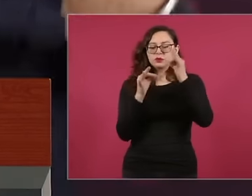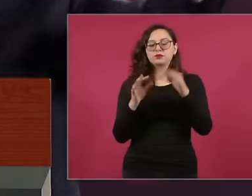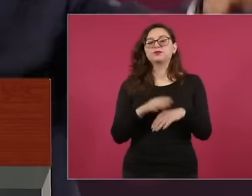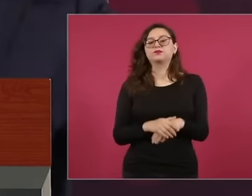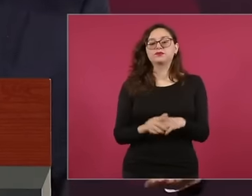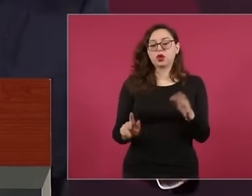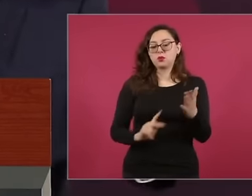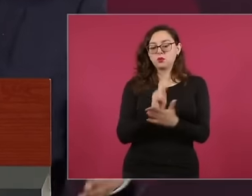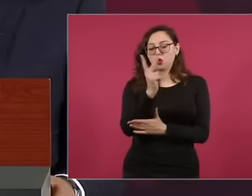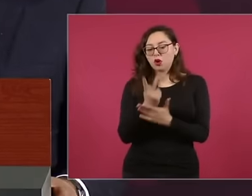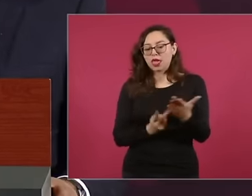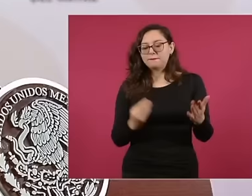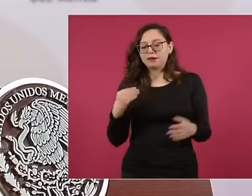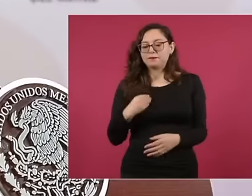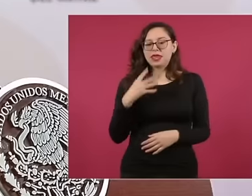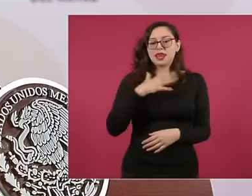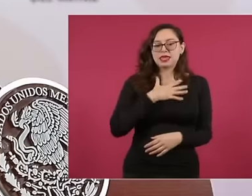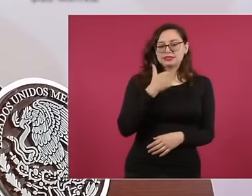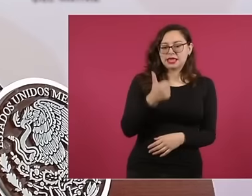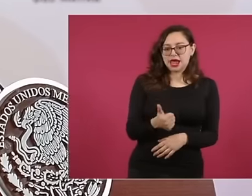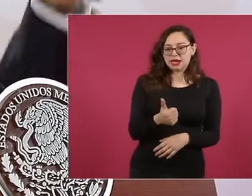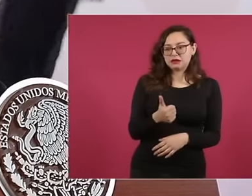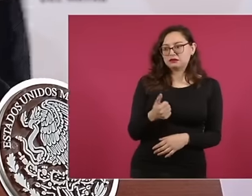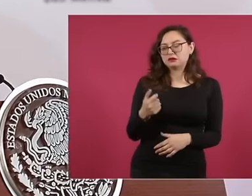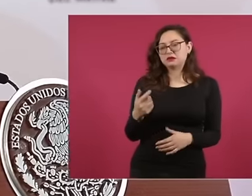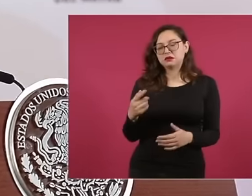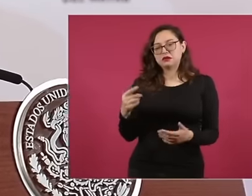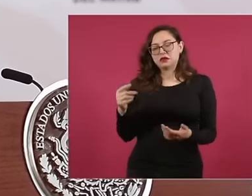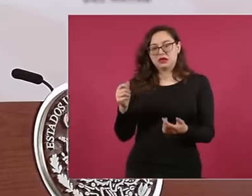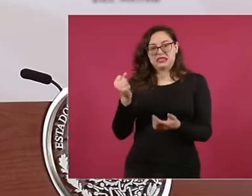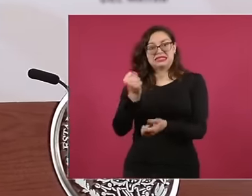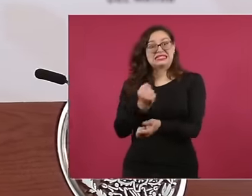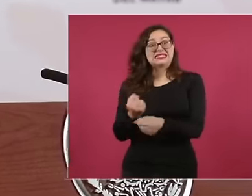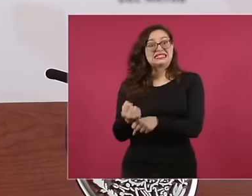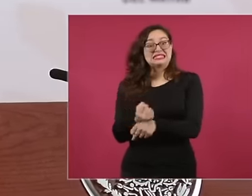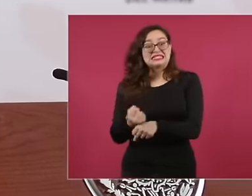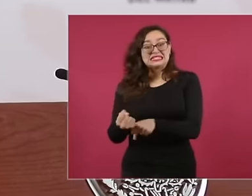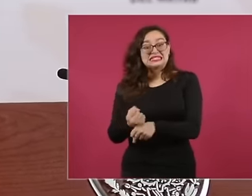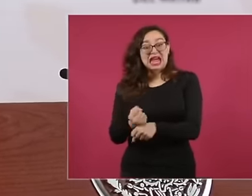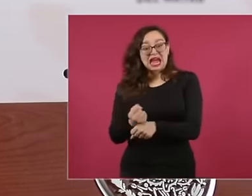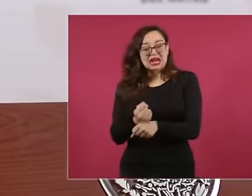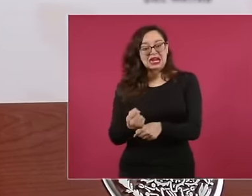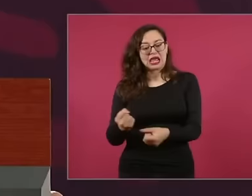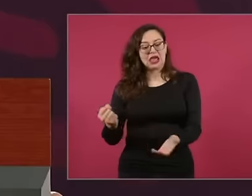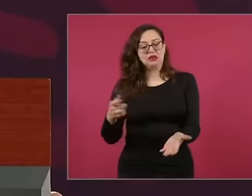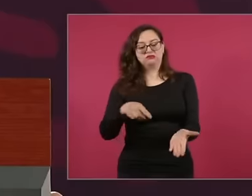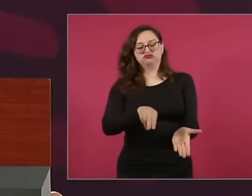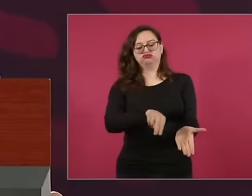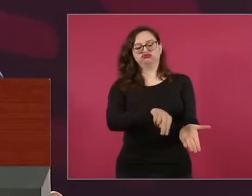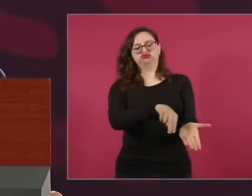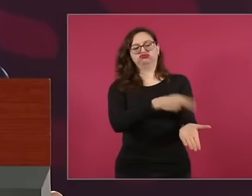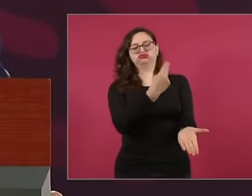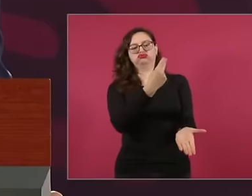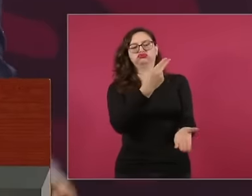the election passes and the president of a conservative bloc party says we